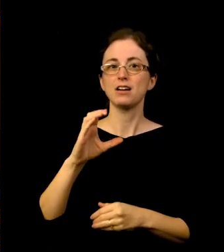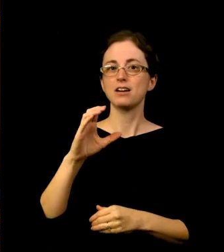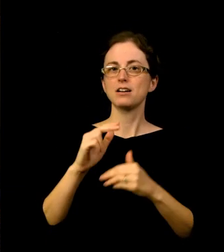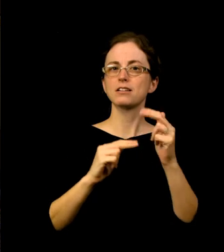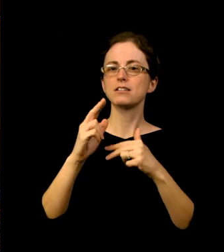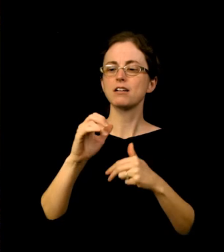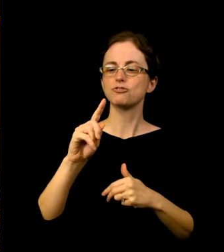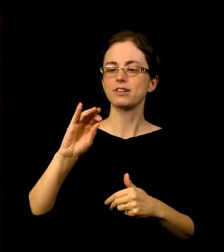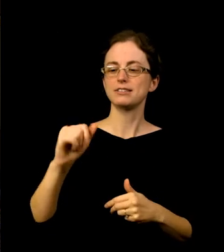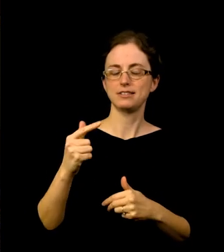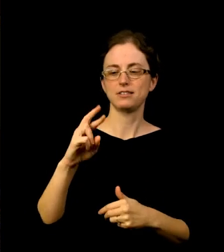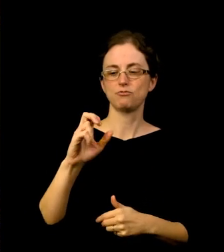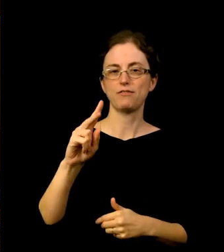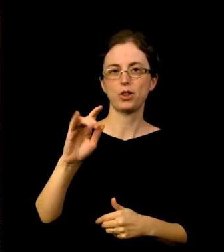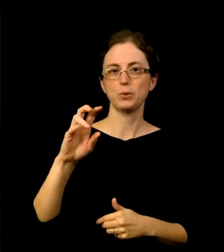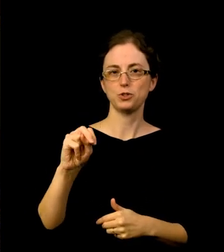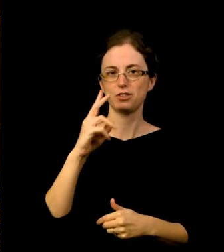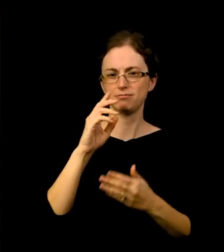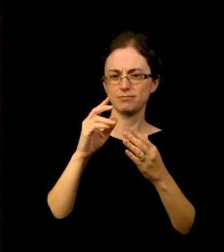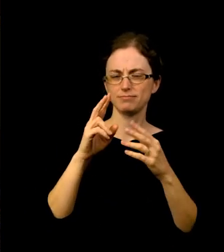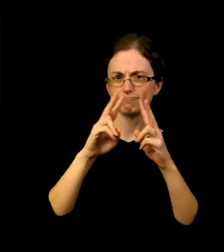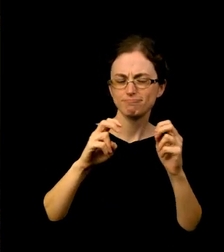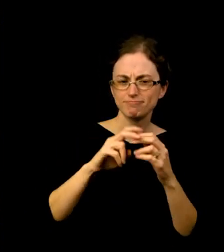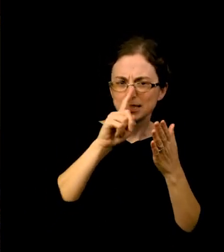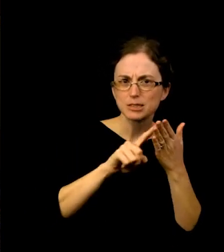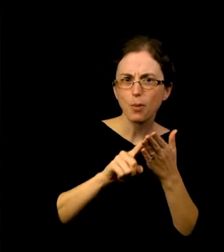as an artistic consequence of the 1917 Russian Revolution.